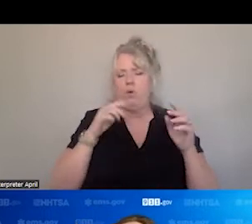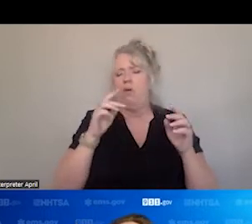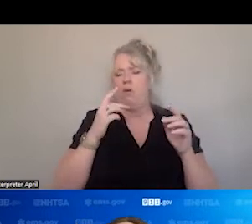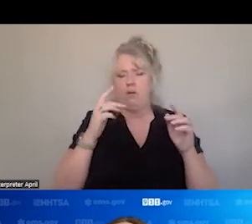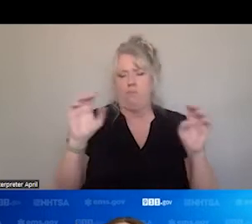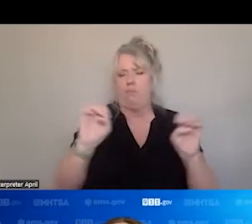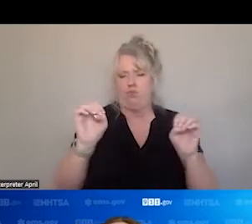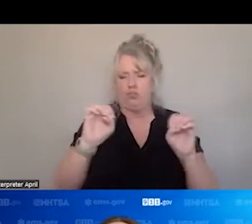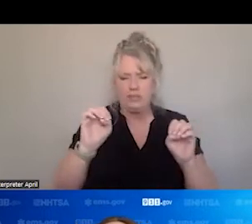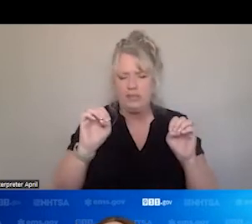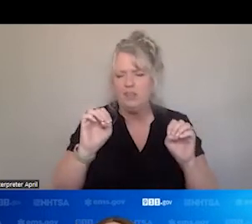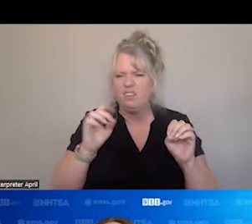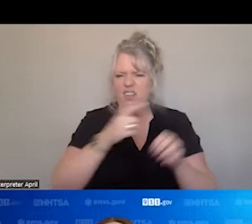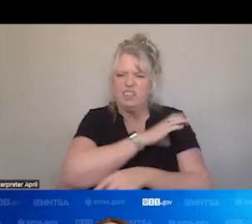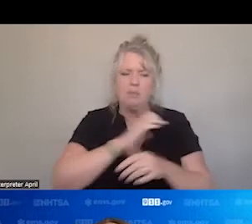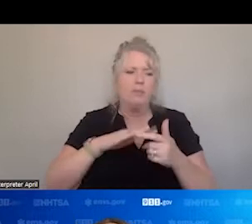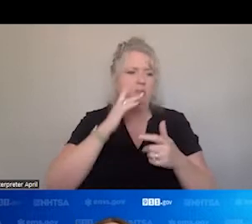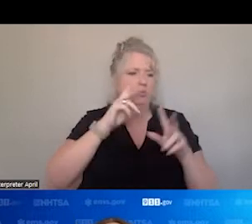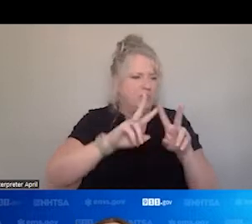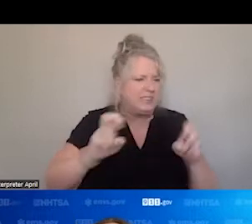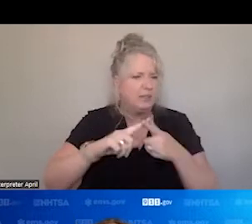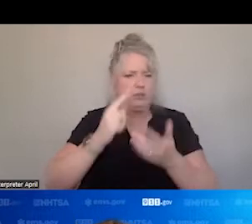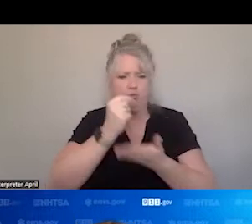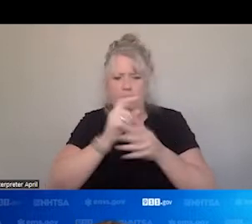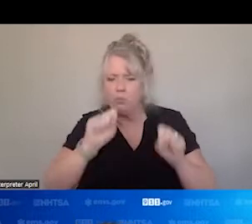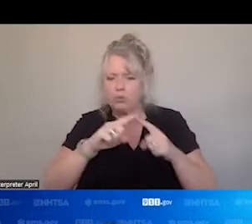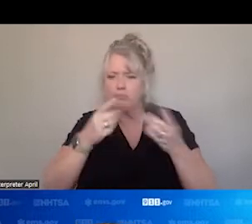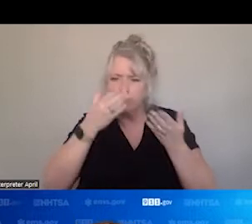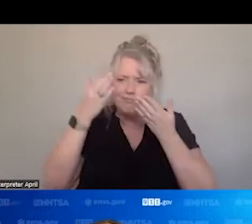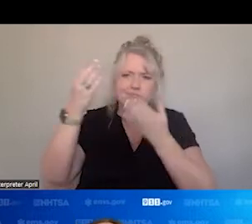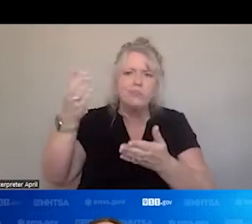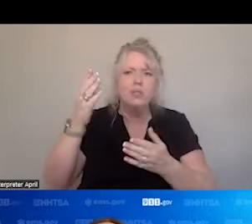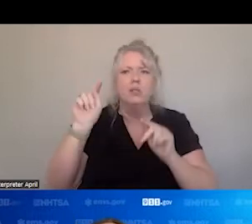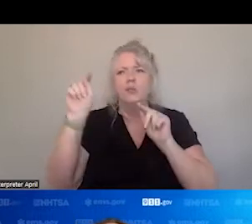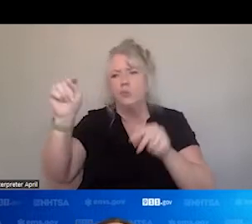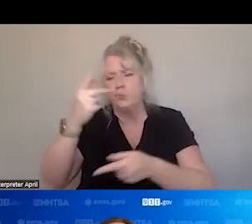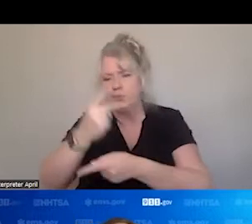ASSESSING, TREATING, POTENTIALLY TRANSPORTING A PATIENT TO DEFINITIVE CARE, WE HAVE LIMITED